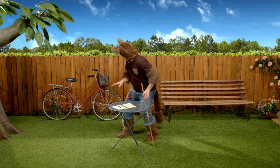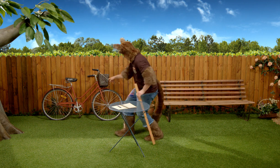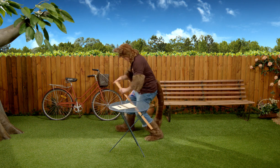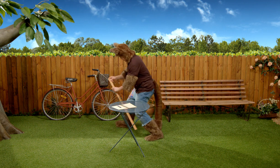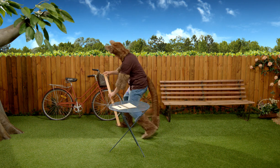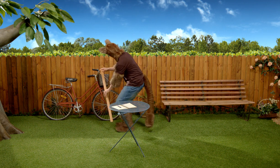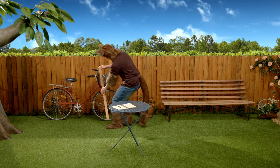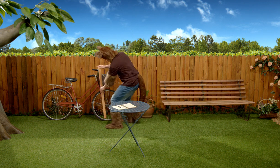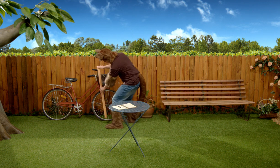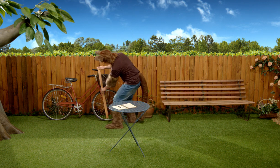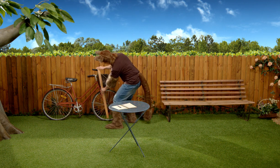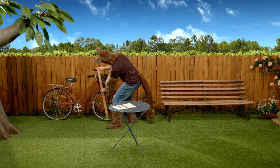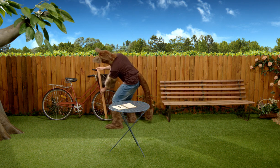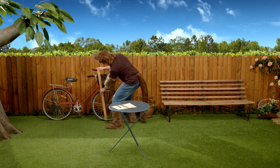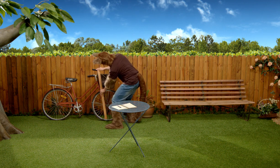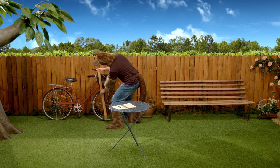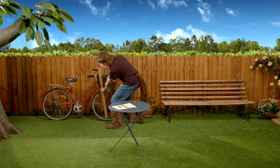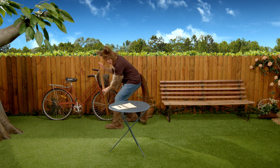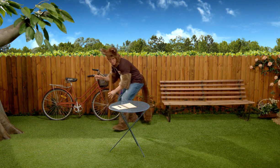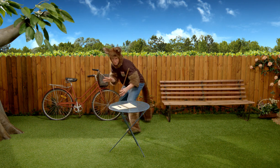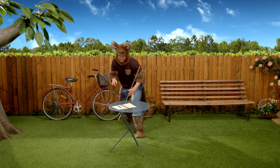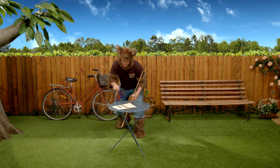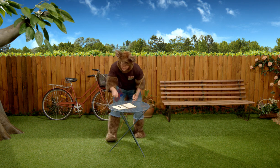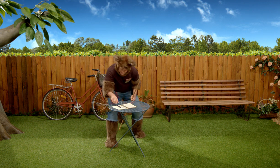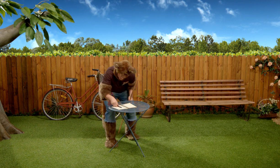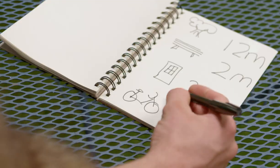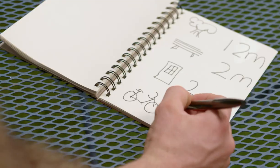Right. Here. Oh .